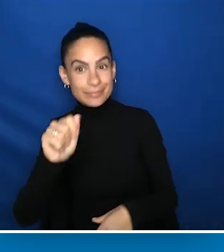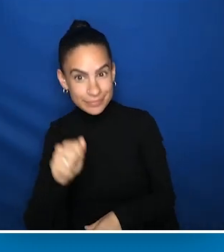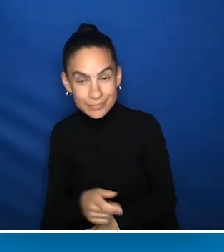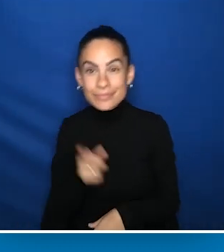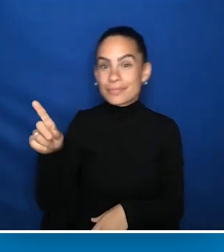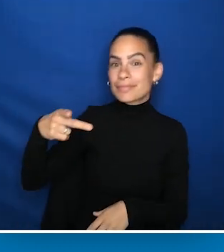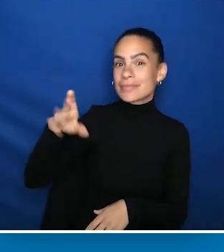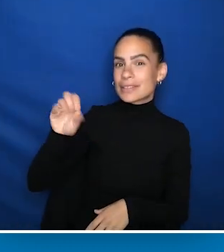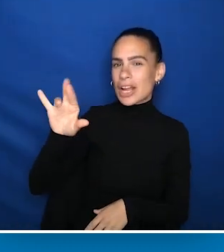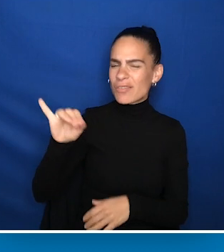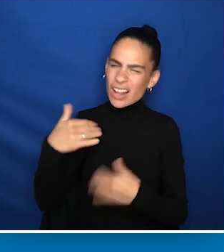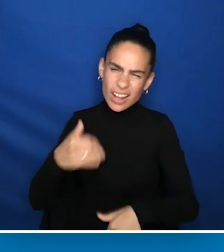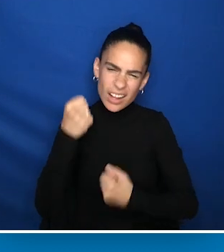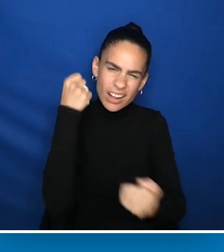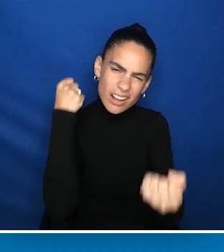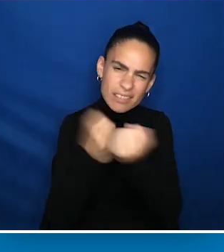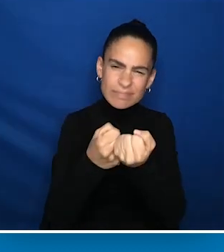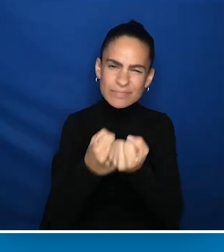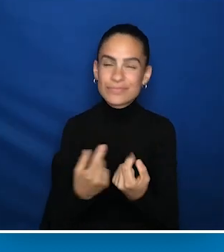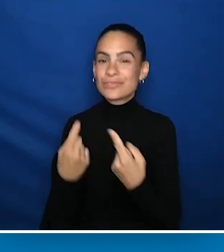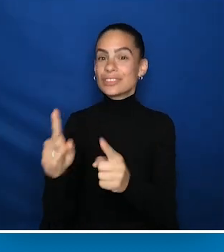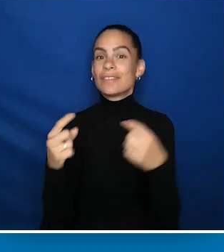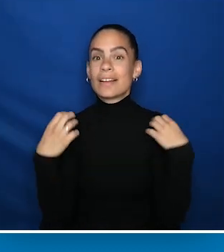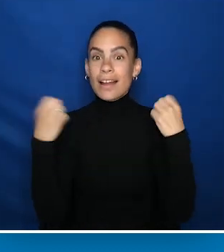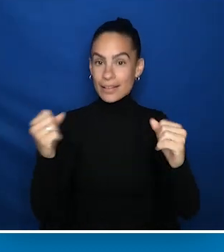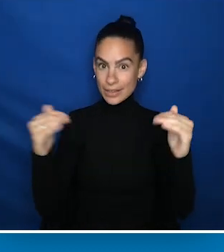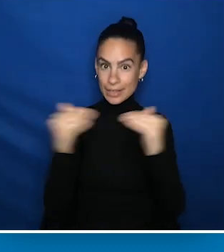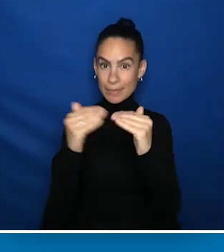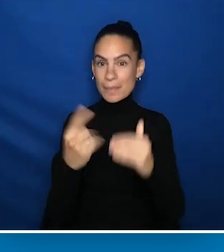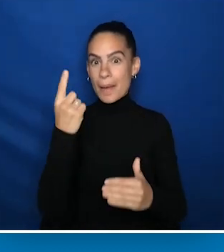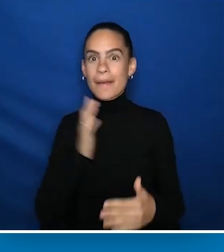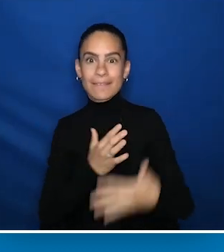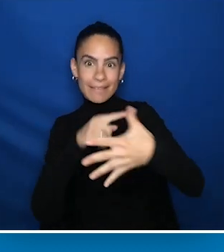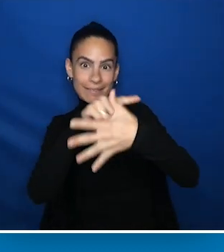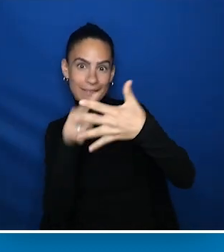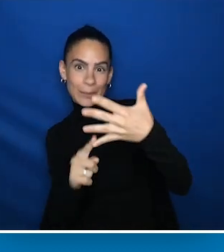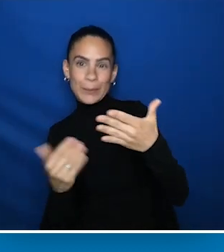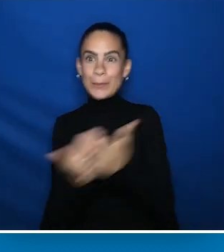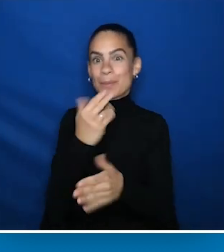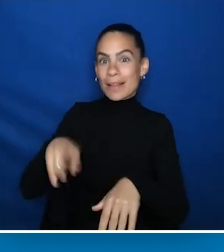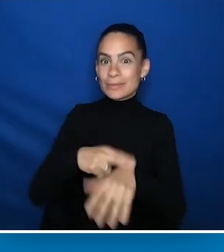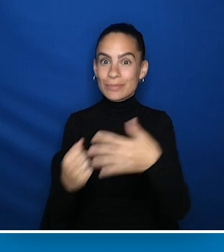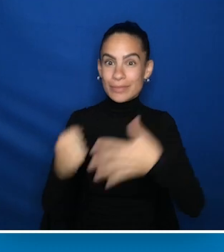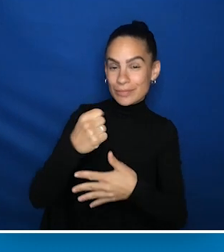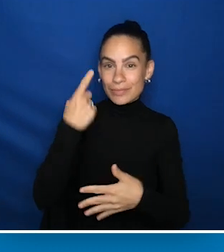And in this, you have PCORI's very strong support. Achieving health equity is one of PCORI's five new national priorities for health.